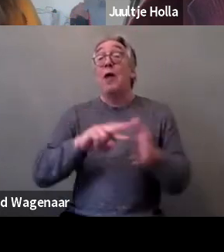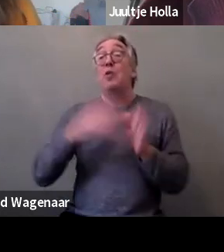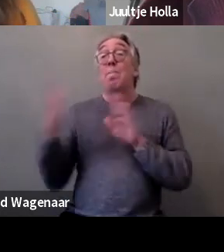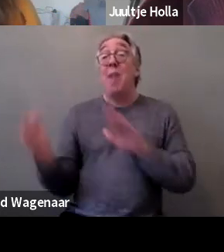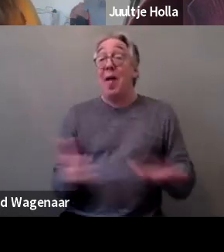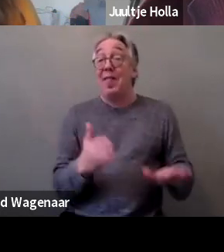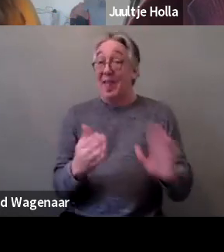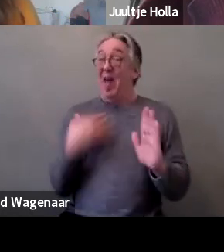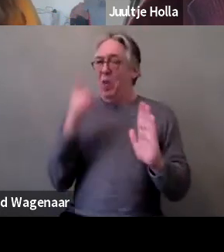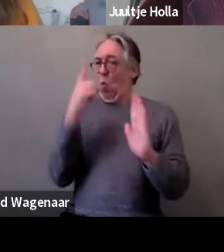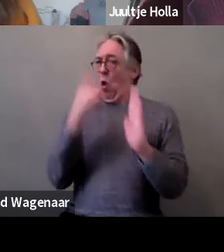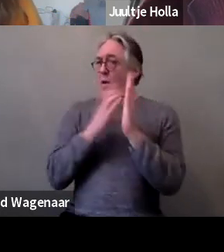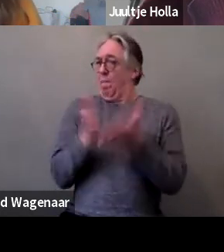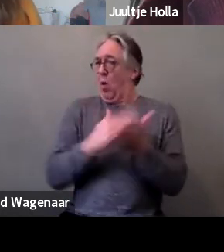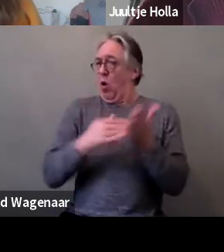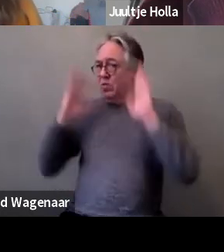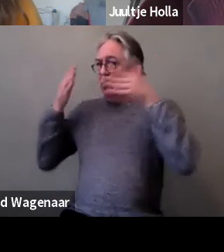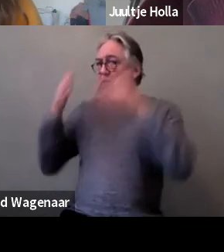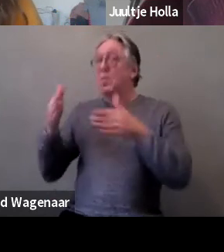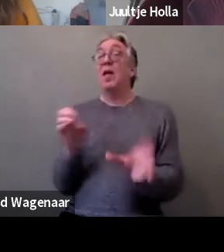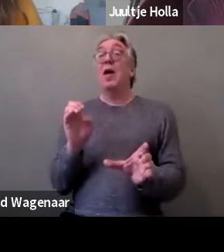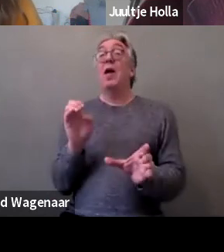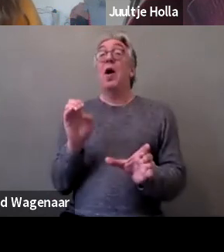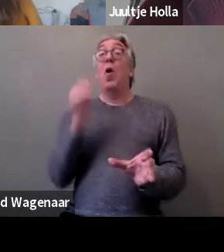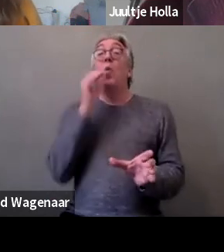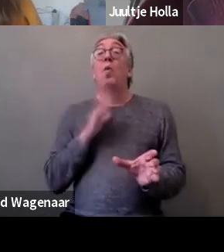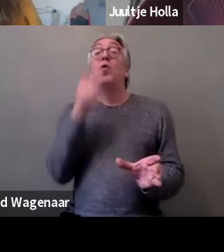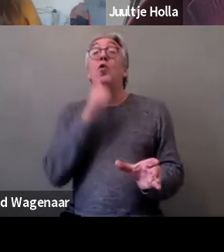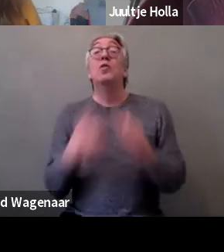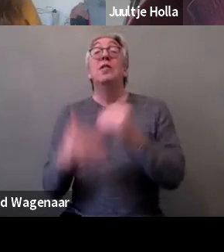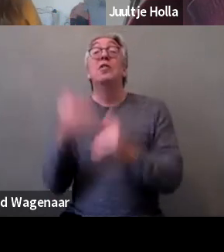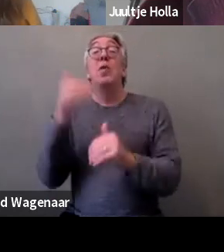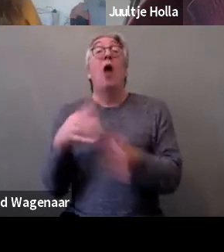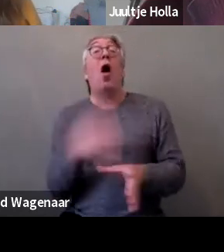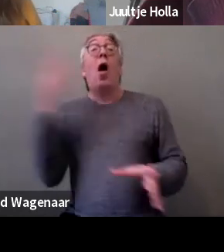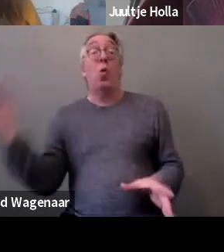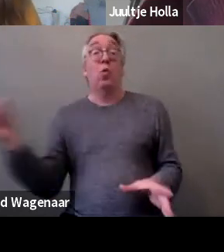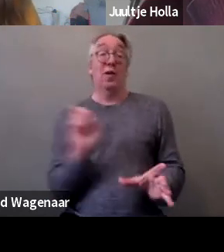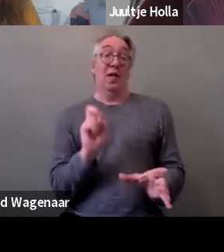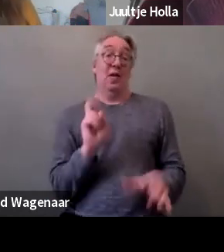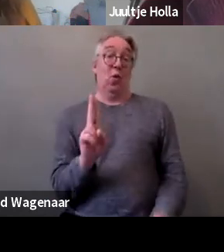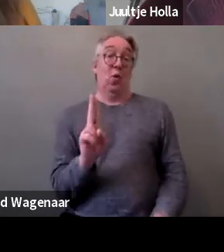we'll see how women and girls have been included